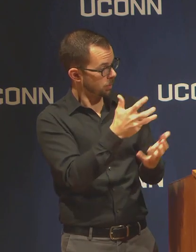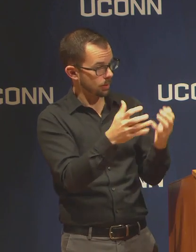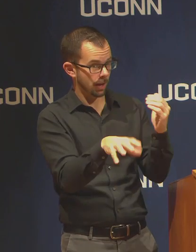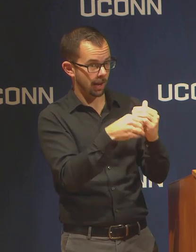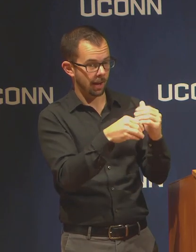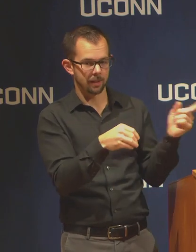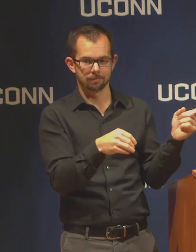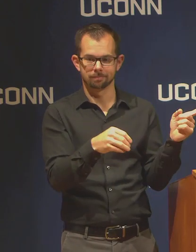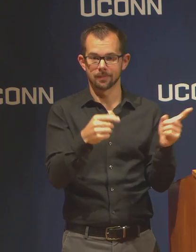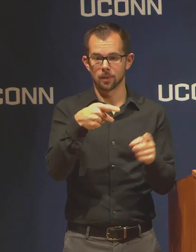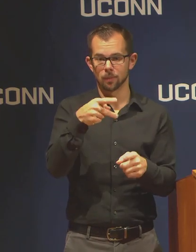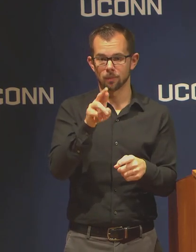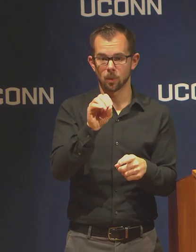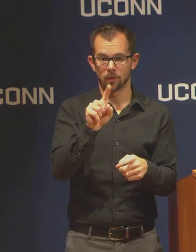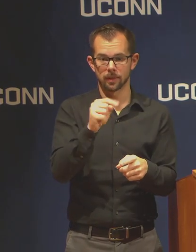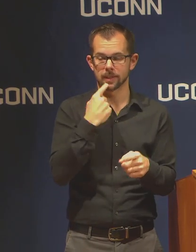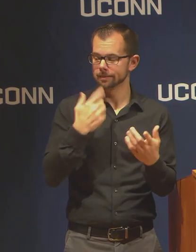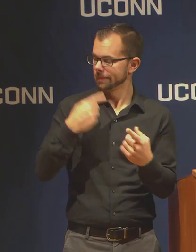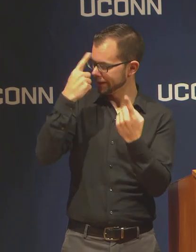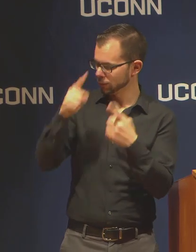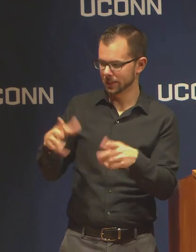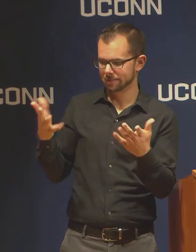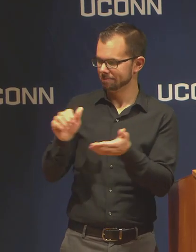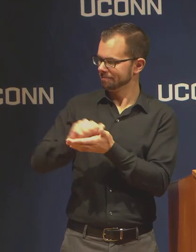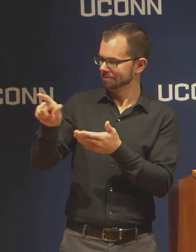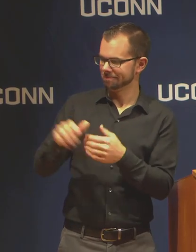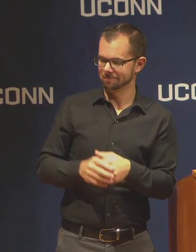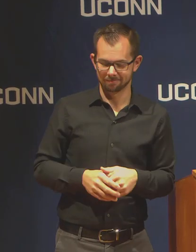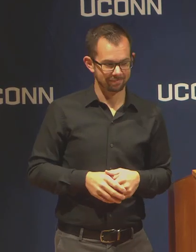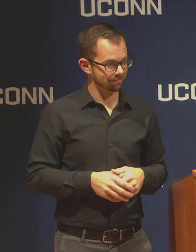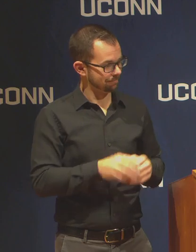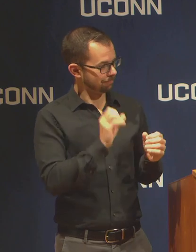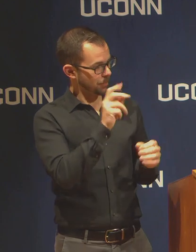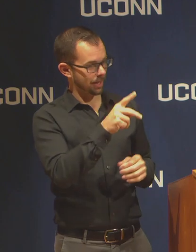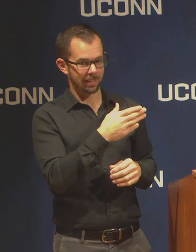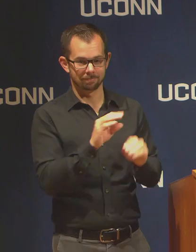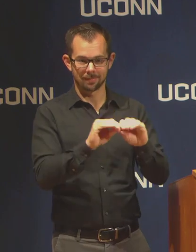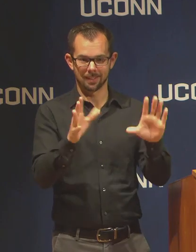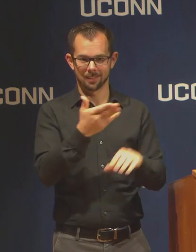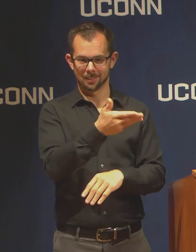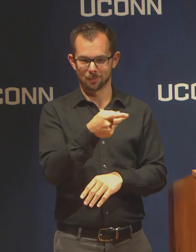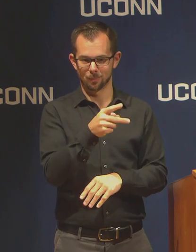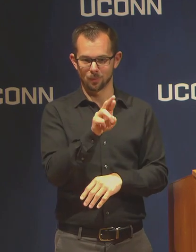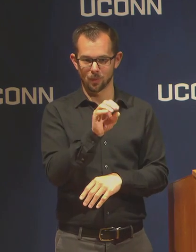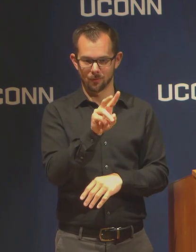Okay. Our provost endorses that. For students who live in